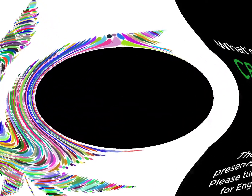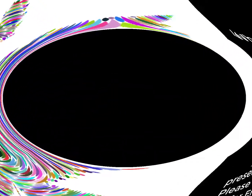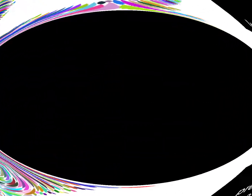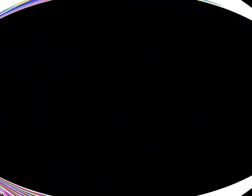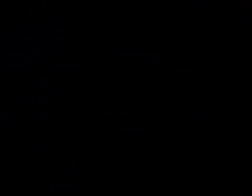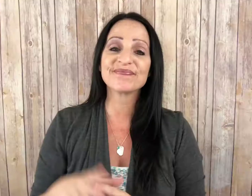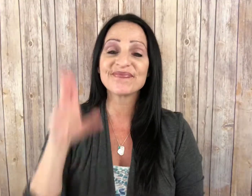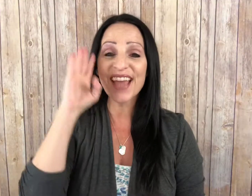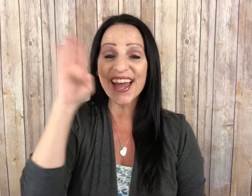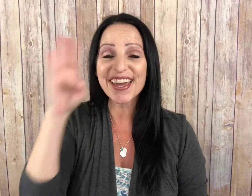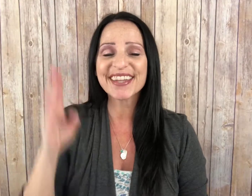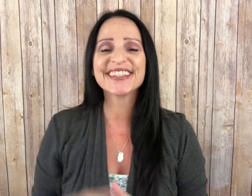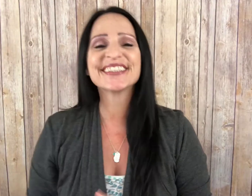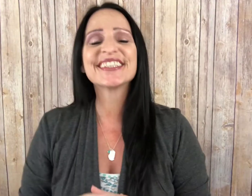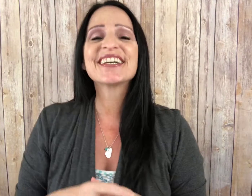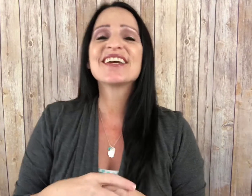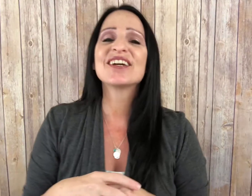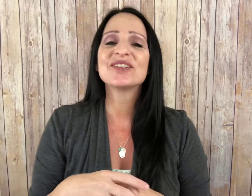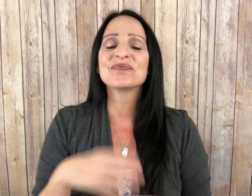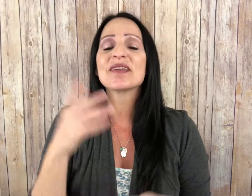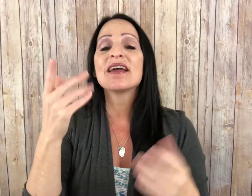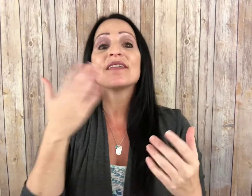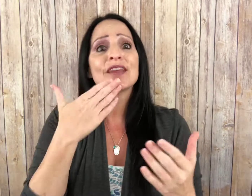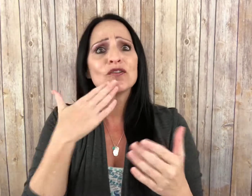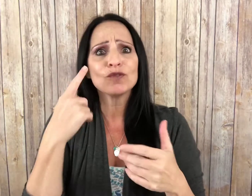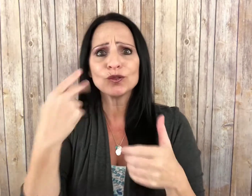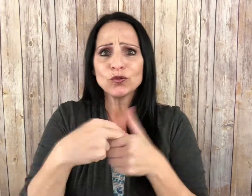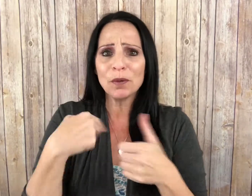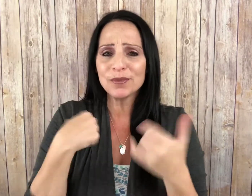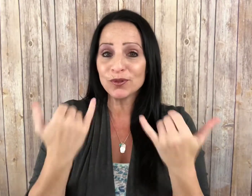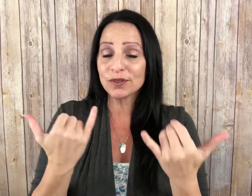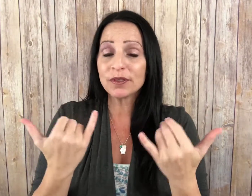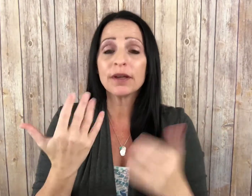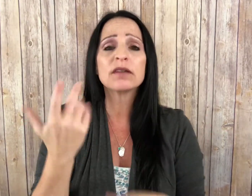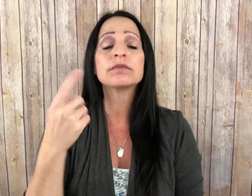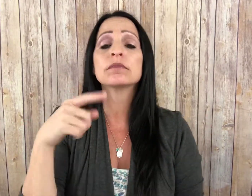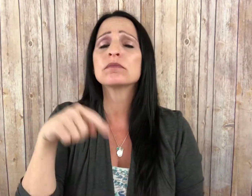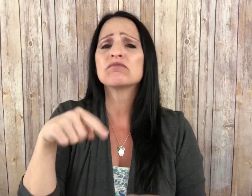Hi! Thank you for joining me today!